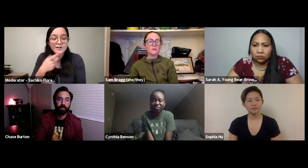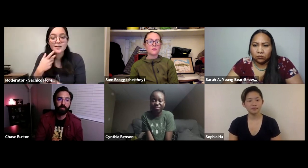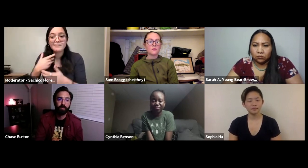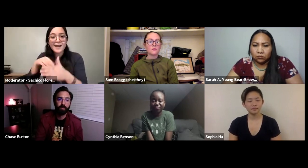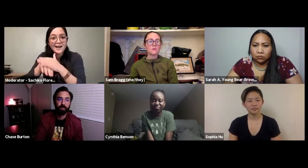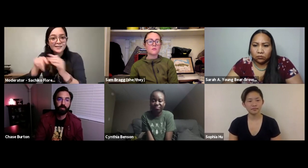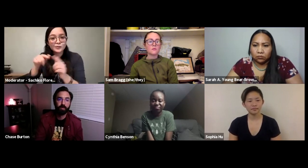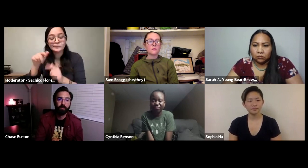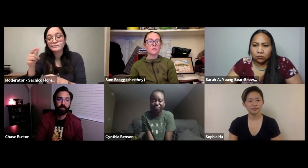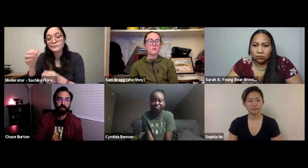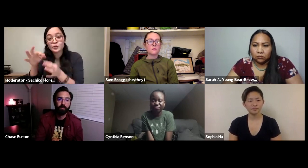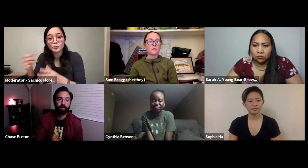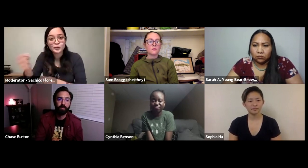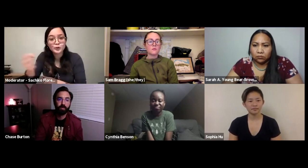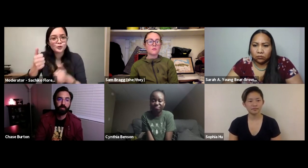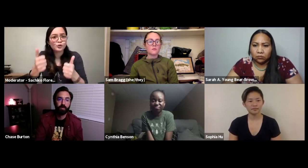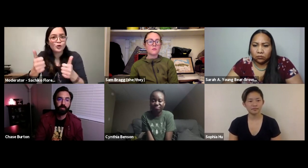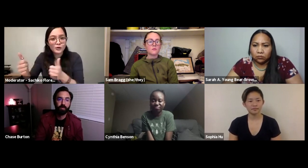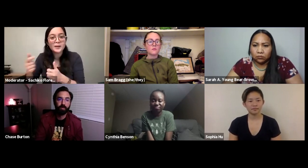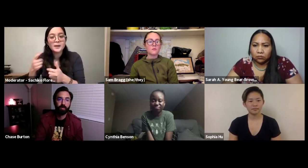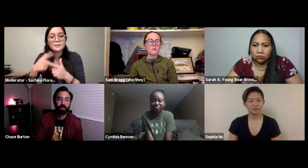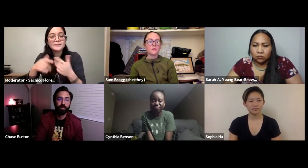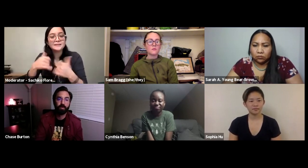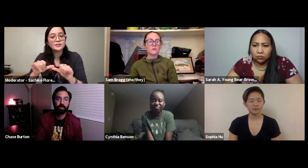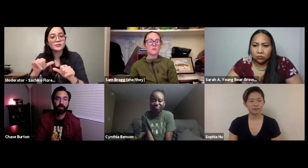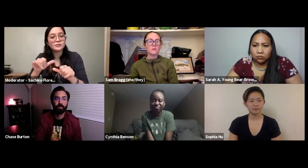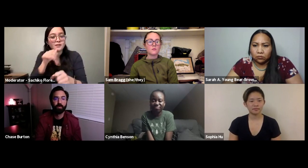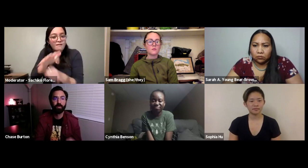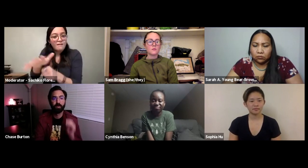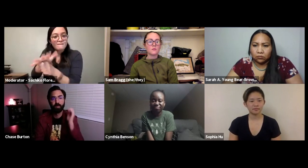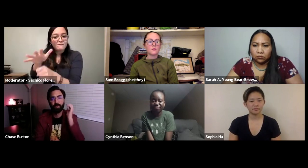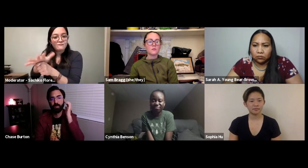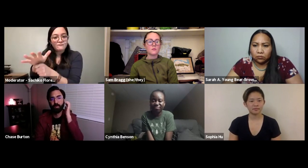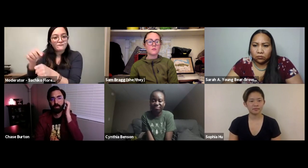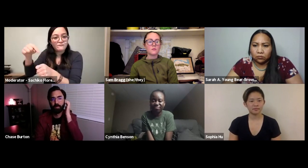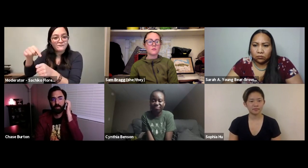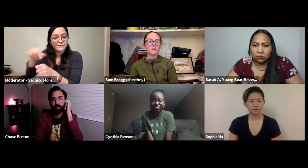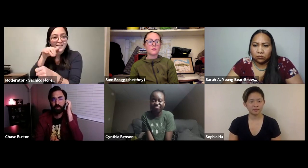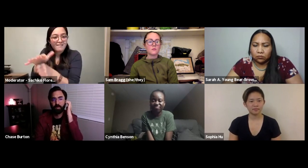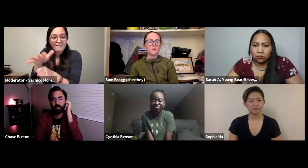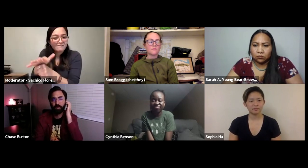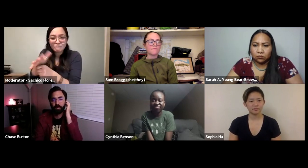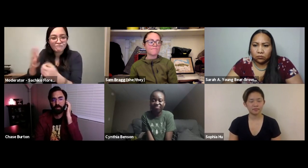are supposed to work with a disability community or the deaf community and okay they pull in